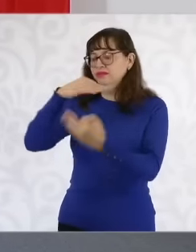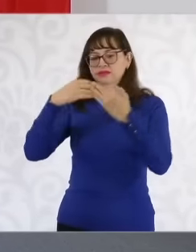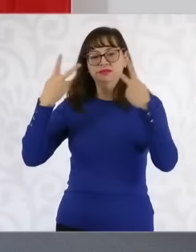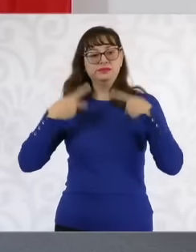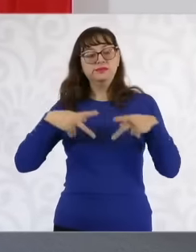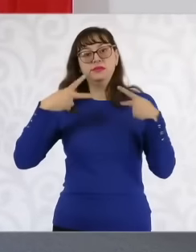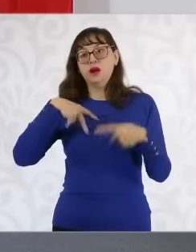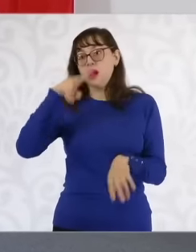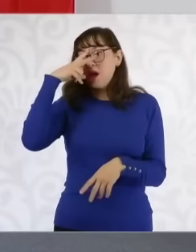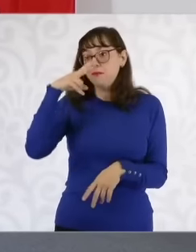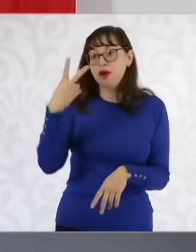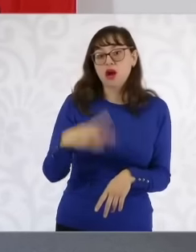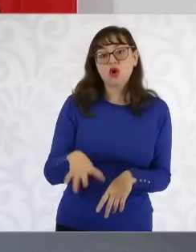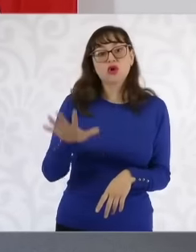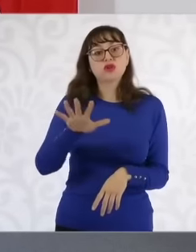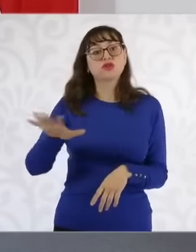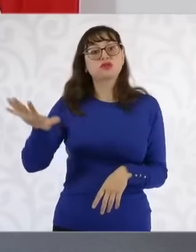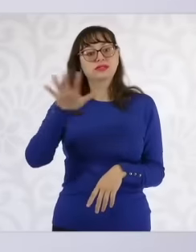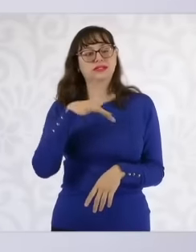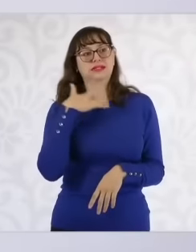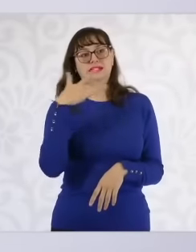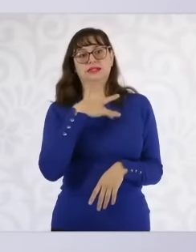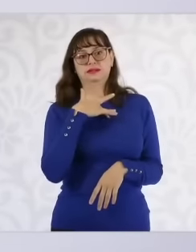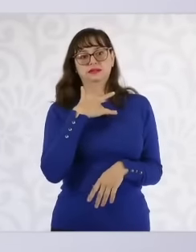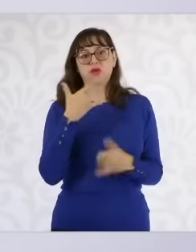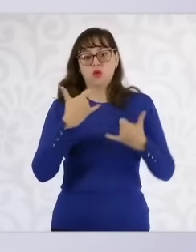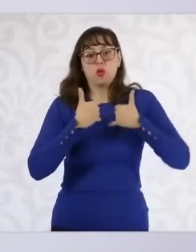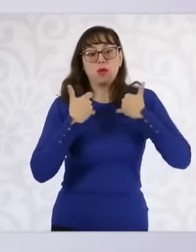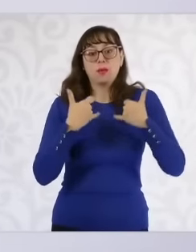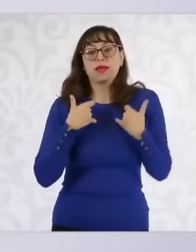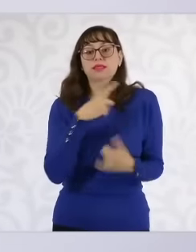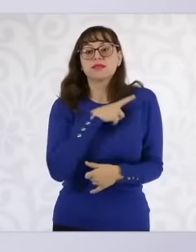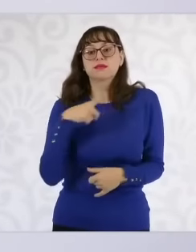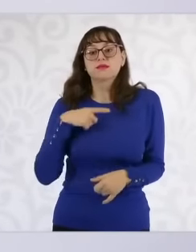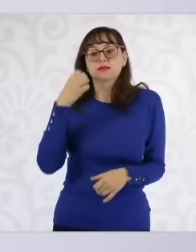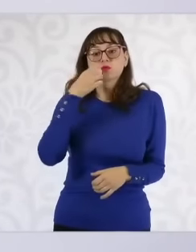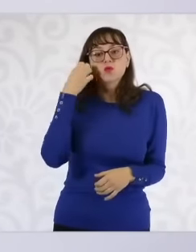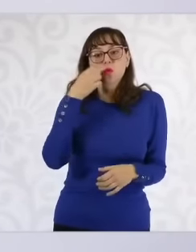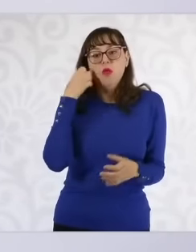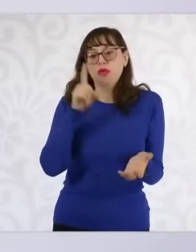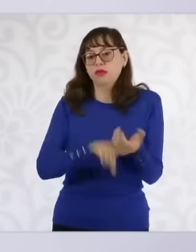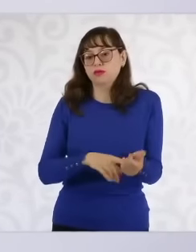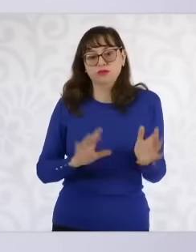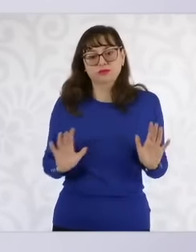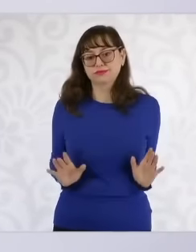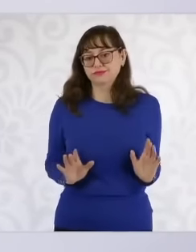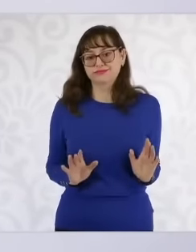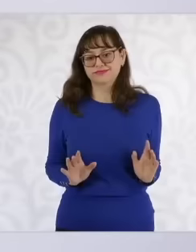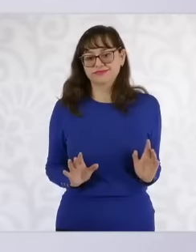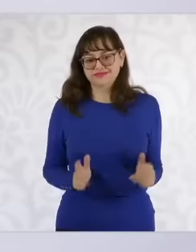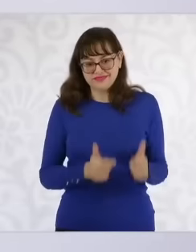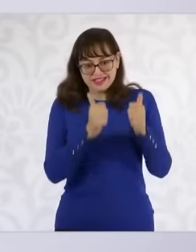and women want For young people to be in school, we want them to be there, for them to stay